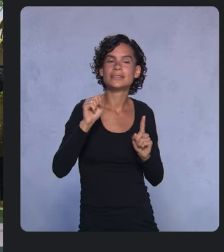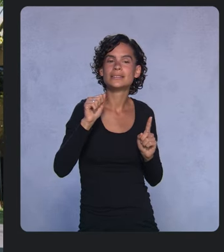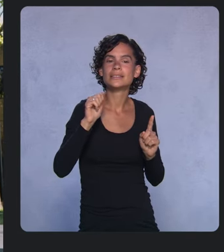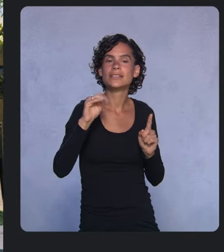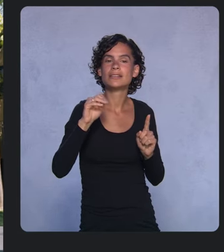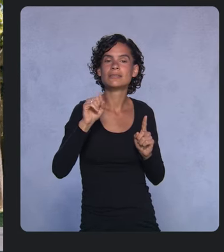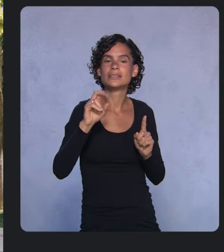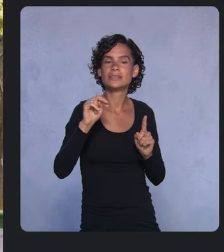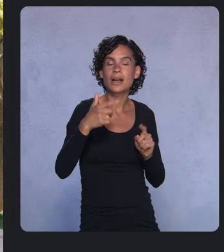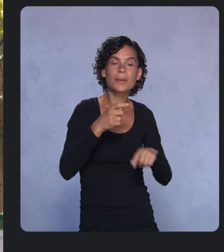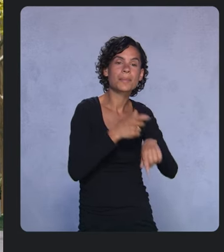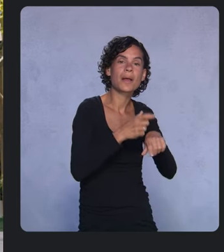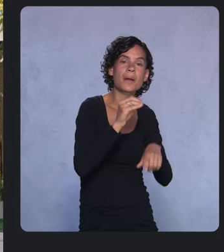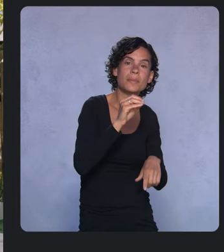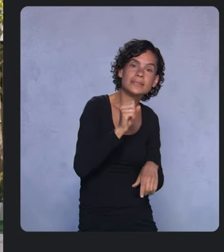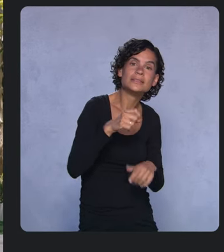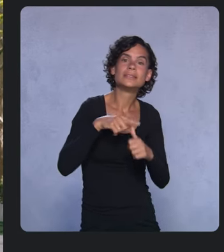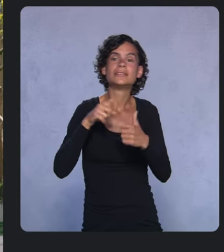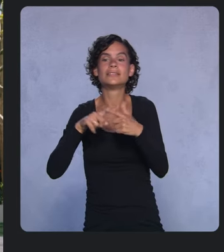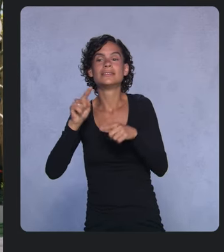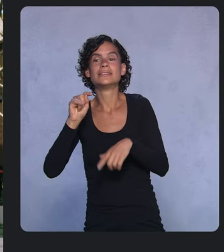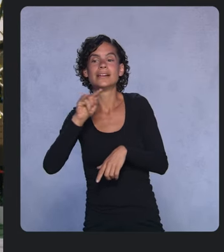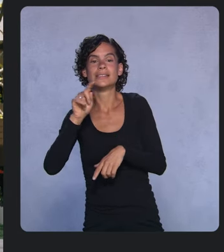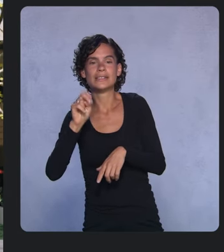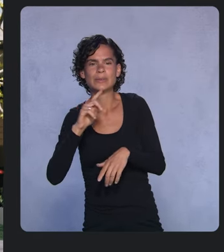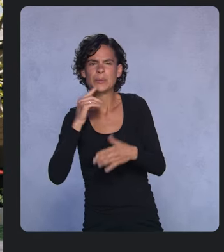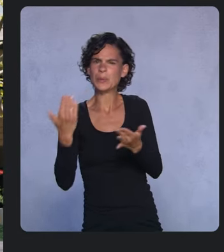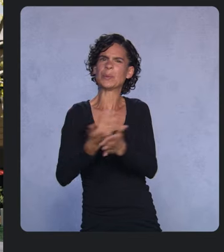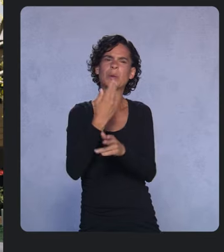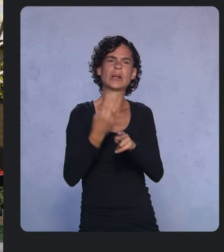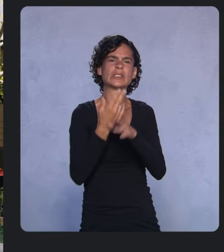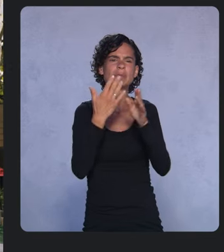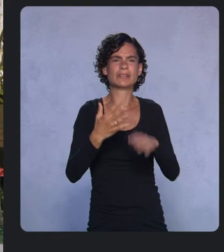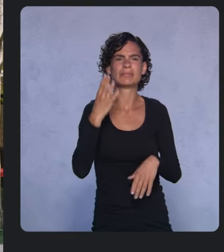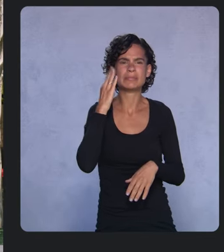a new consumer experience, and a world-class health and fitness service with Fitbit.